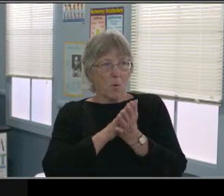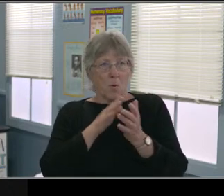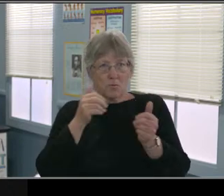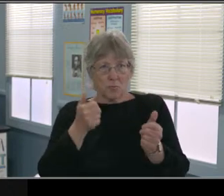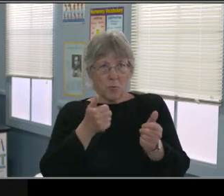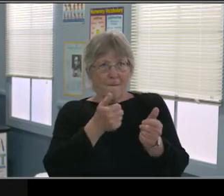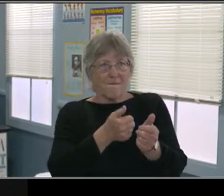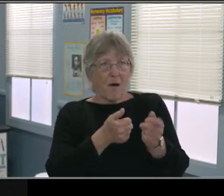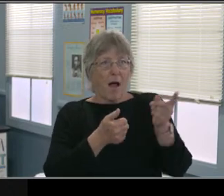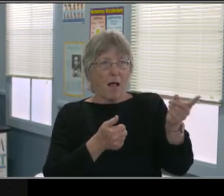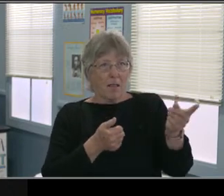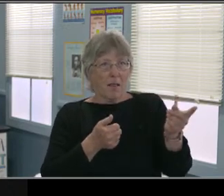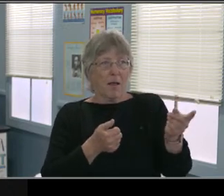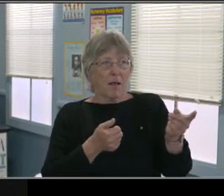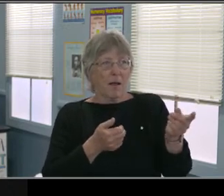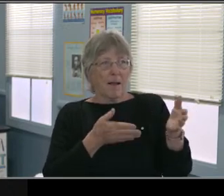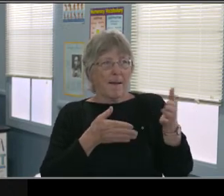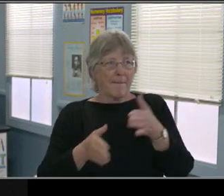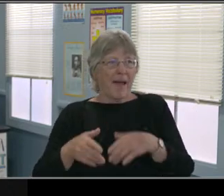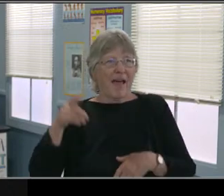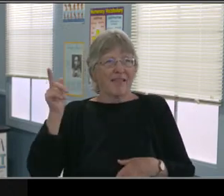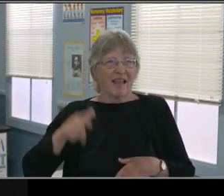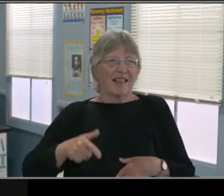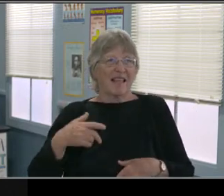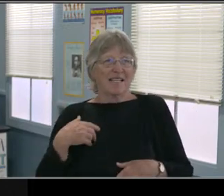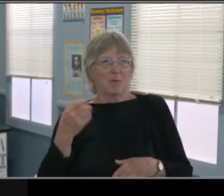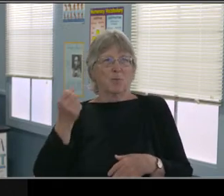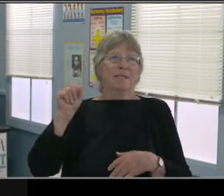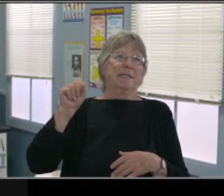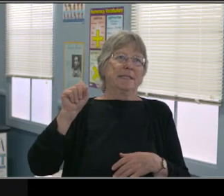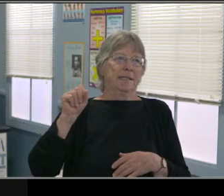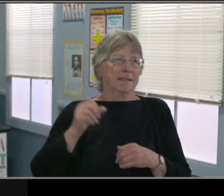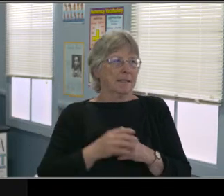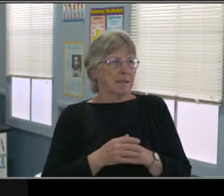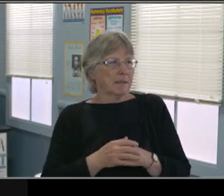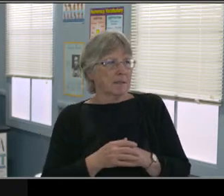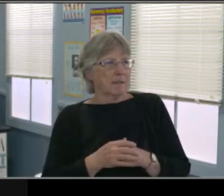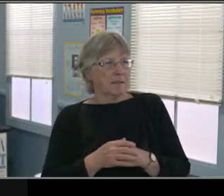with this particular plan, right?" And it just needs to be a conversation and written down.